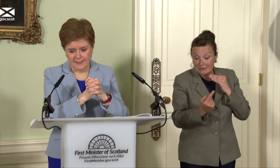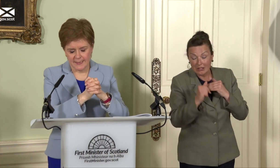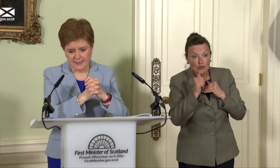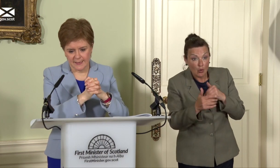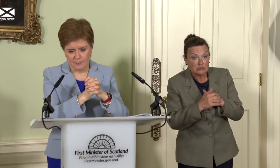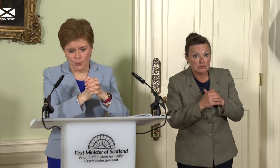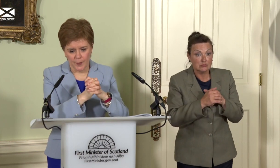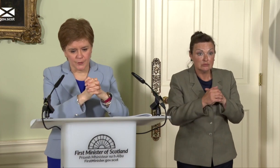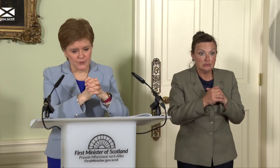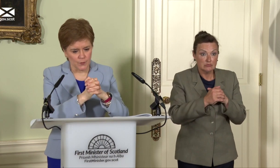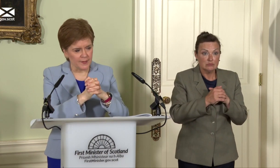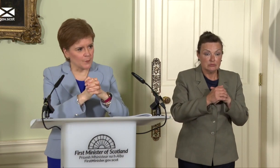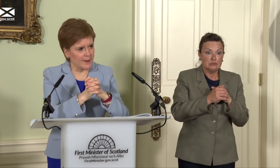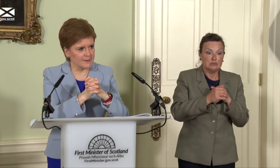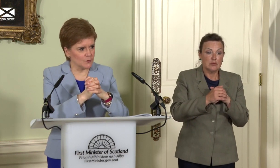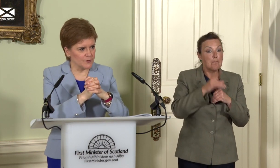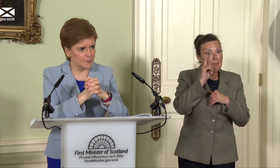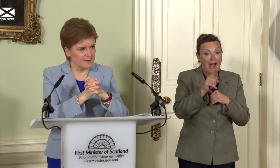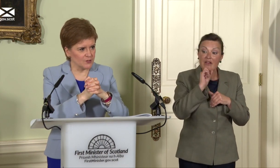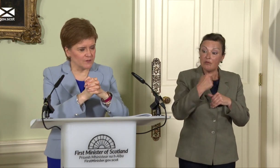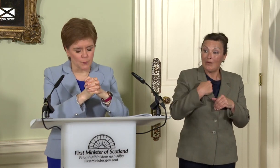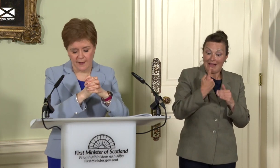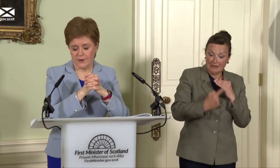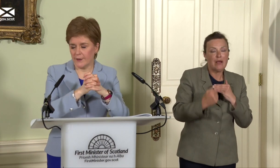take more powers with independence over some of these issues than we have right now.